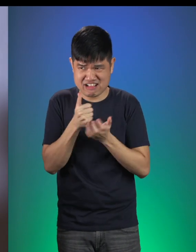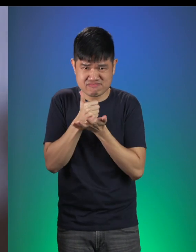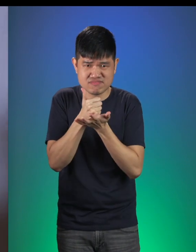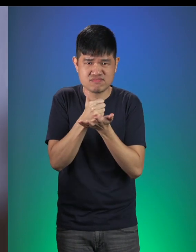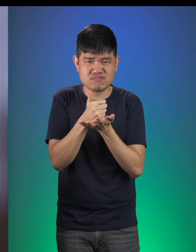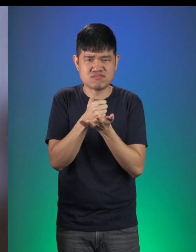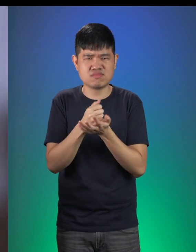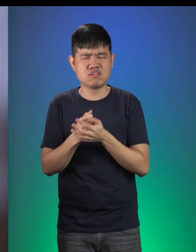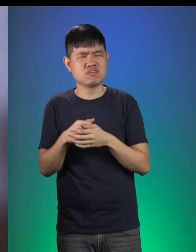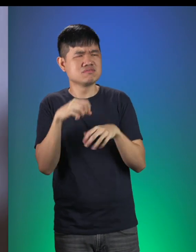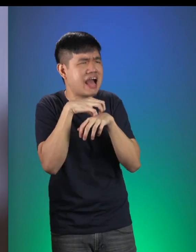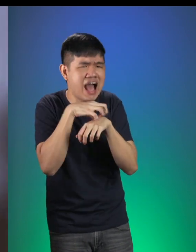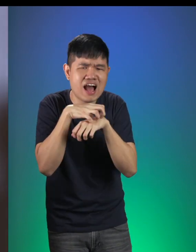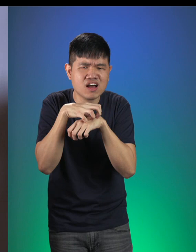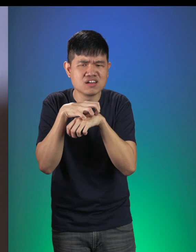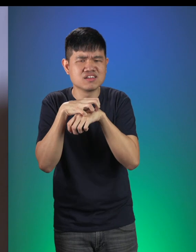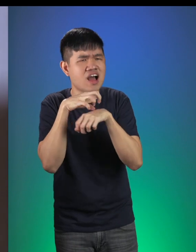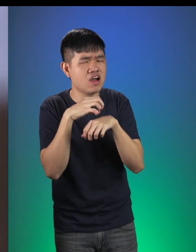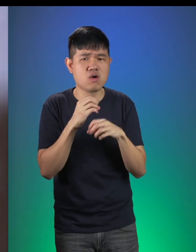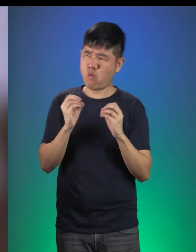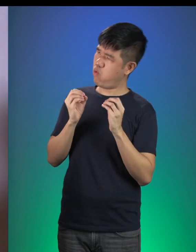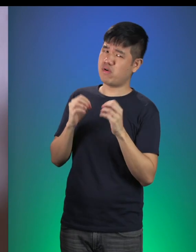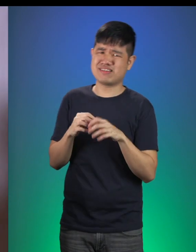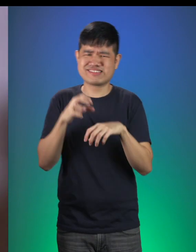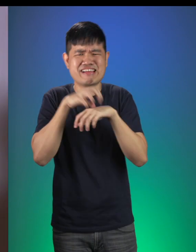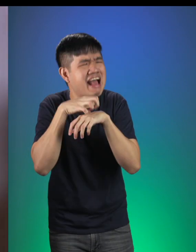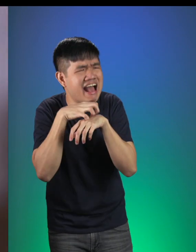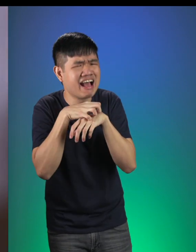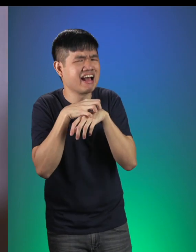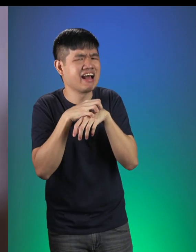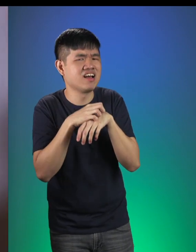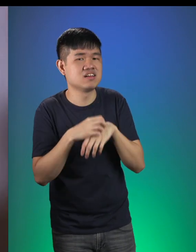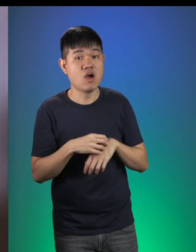Elves: Cake? (Gibberish) [speaking elvish] Shoemaker: Oh! Elves: Cake? (Gibberish) [speaking elvish] Shoemaker: Oh, you can’t bake a cake.